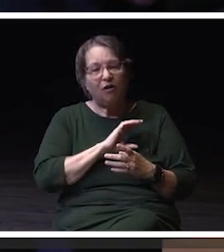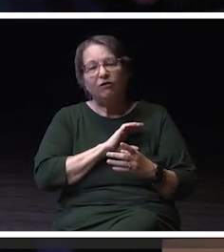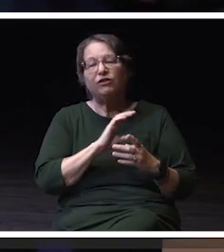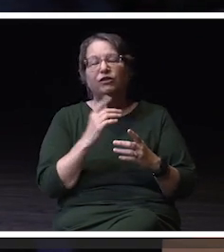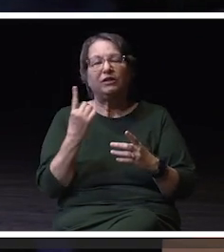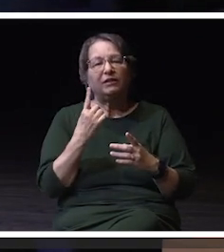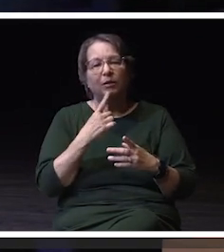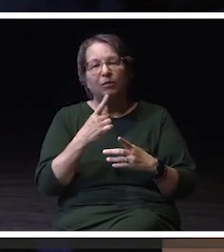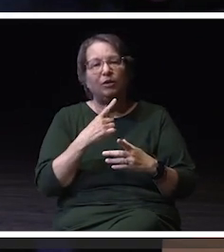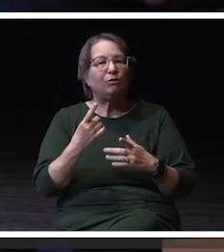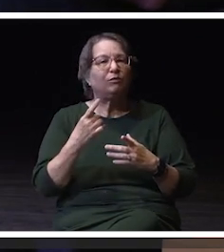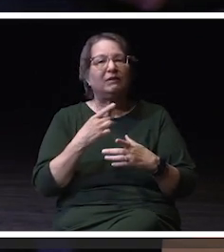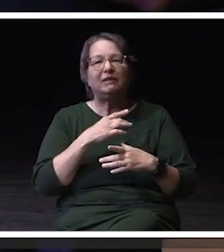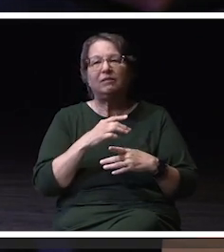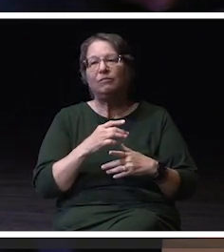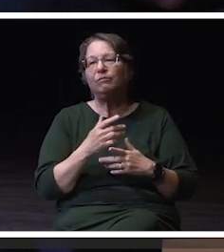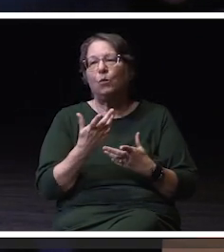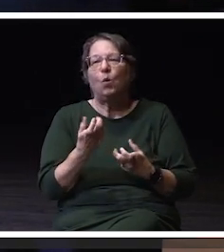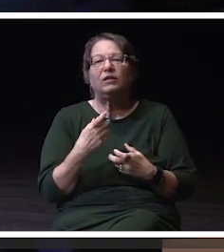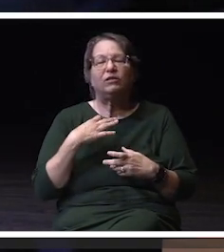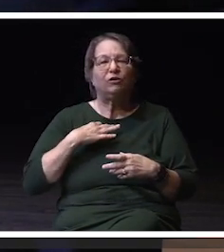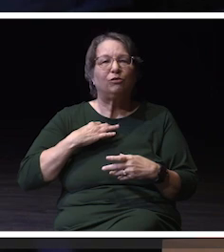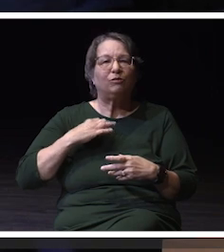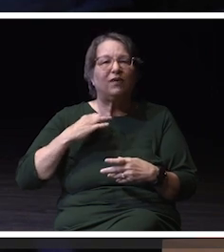in volunteering to learn how to present this stuff,